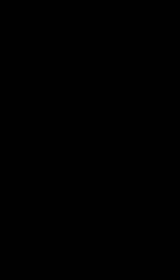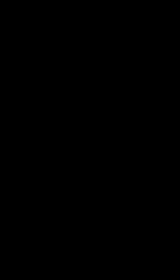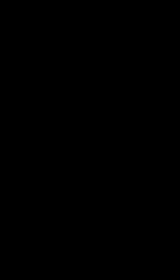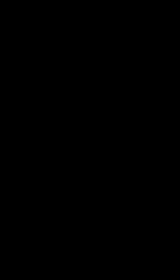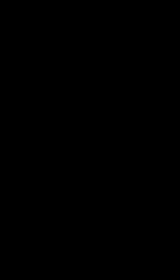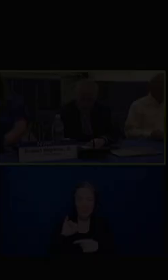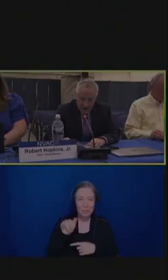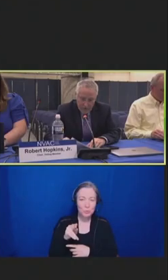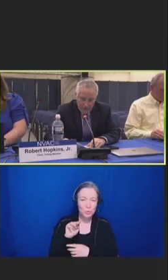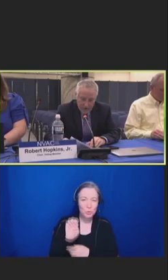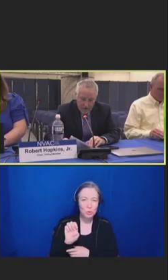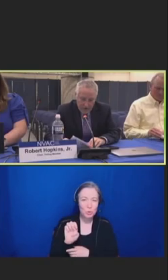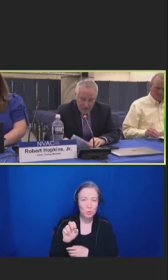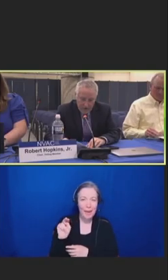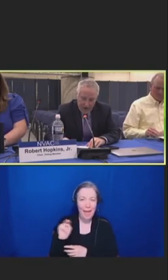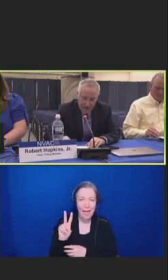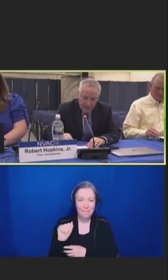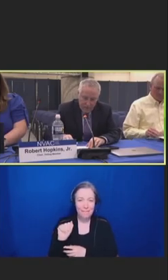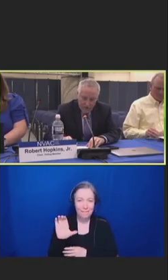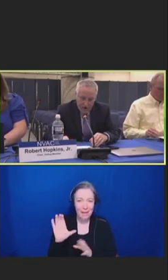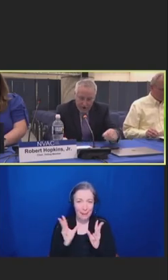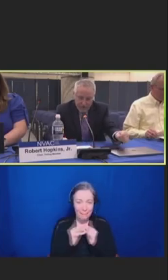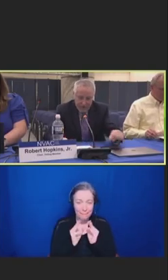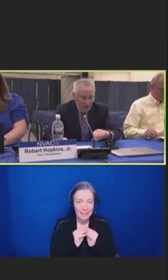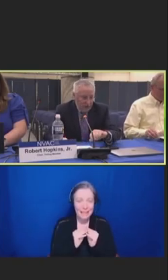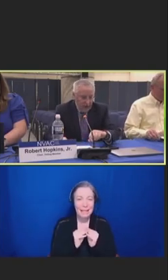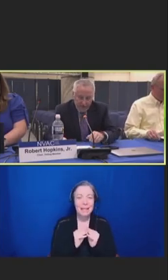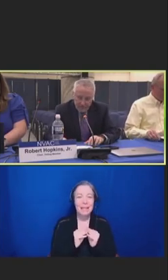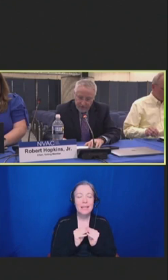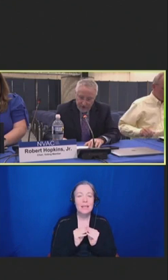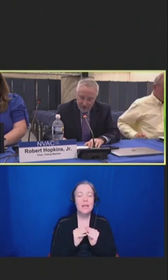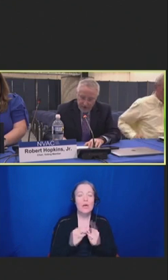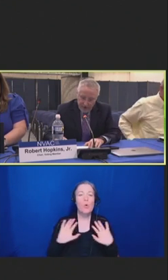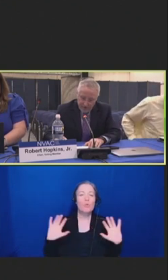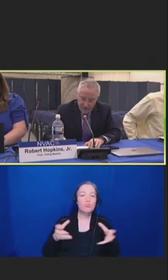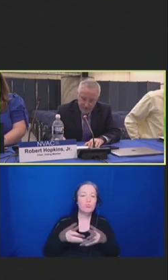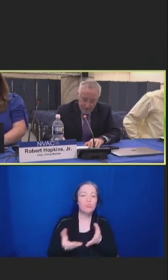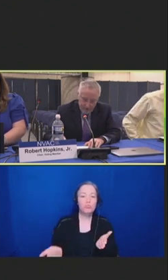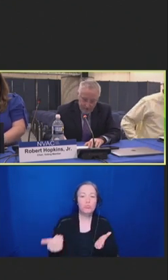We are coming back for our federal agency and liaison member updates.